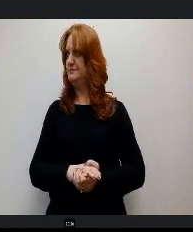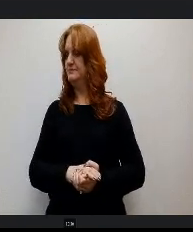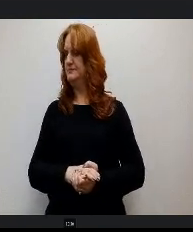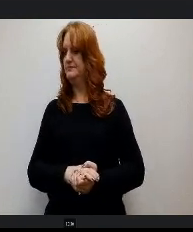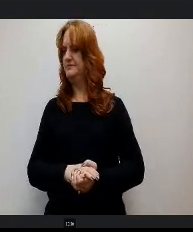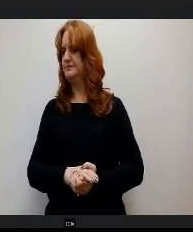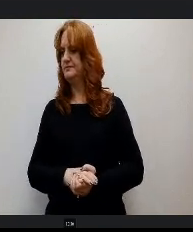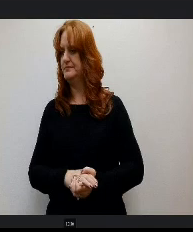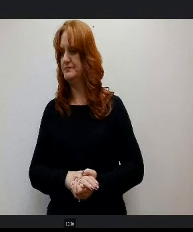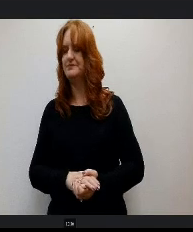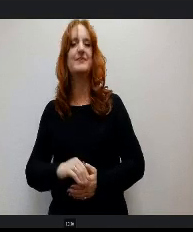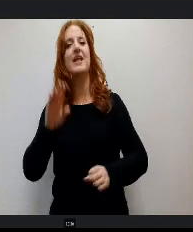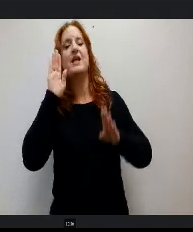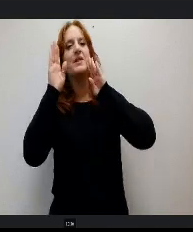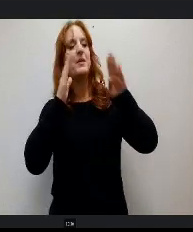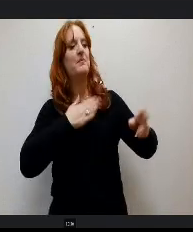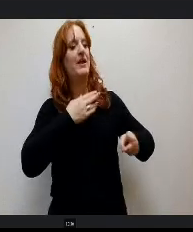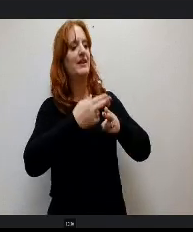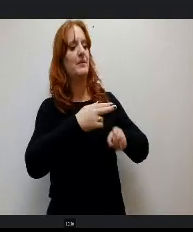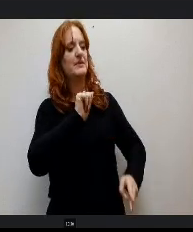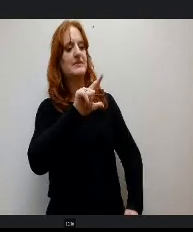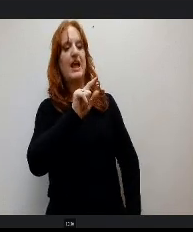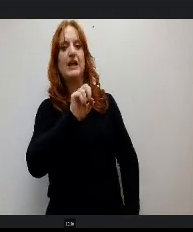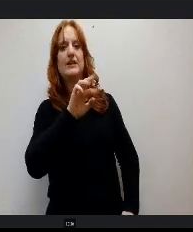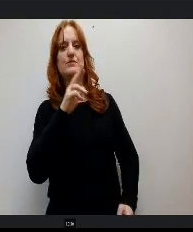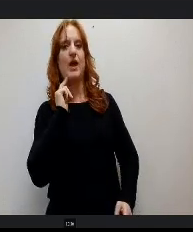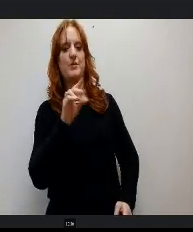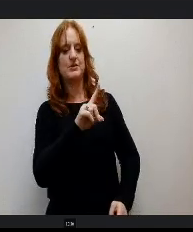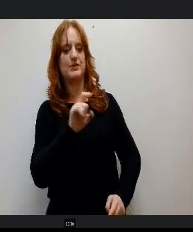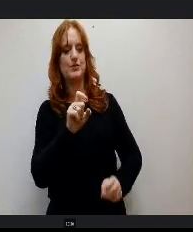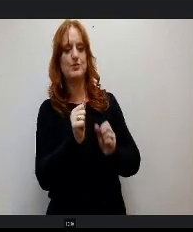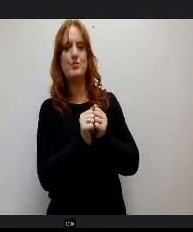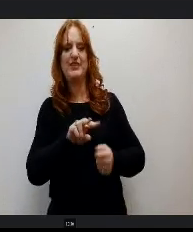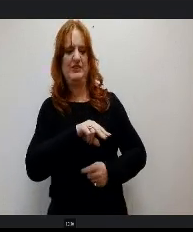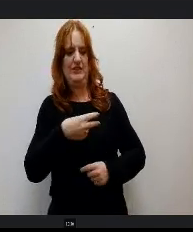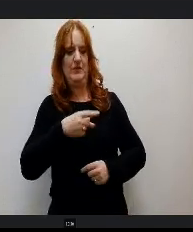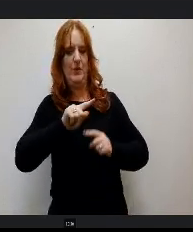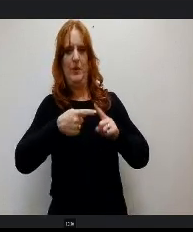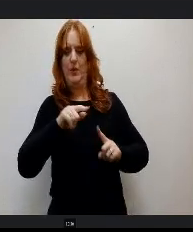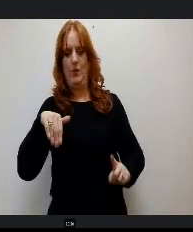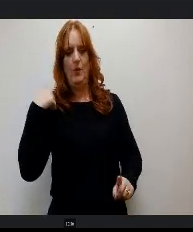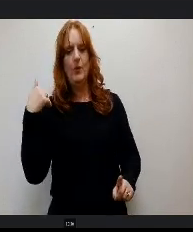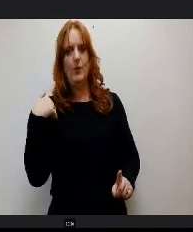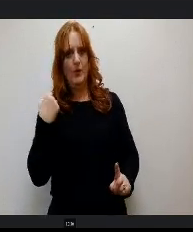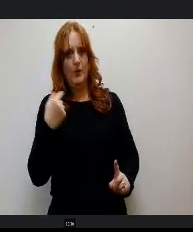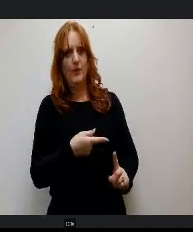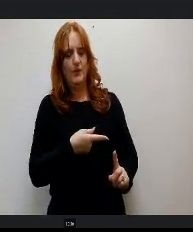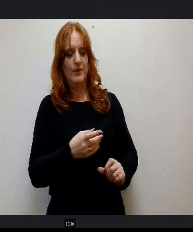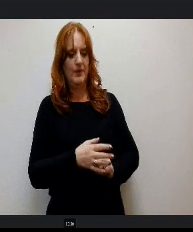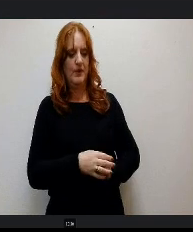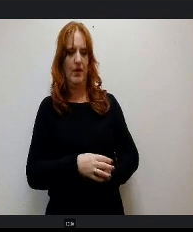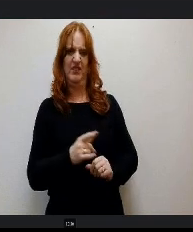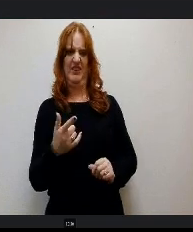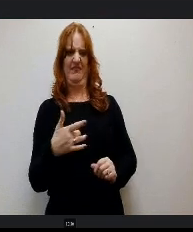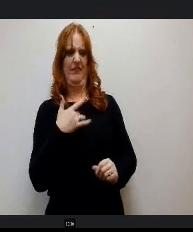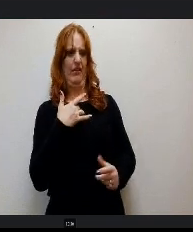Hello, I am Alistair. I was diagnosed with dyslexia when I was very young and it made me feel like I wasn't good enough while growing up.